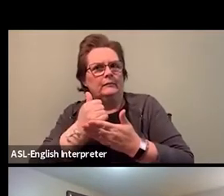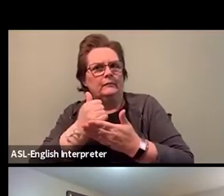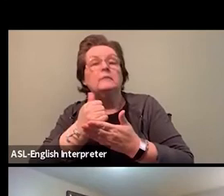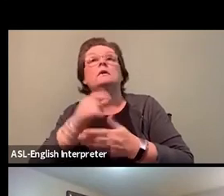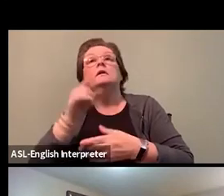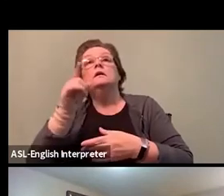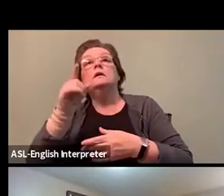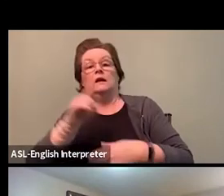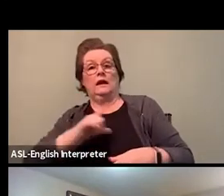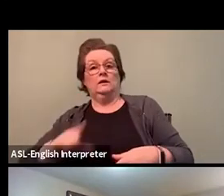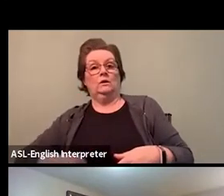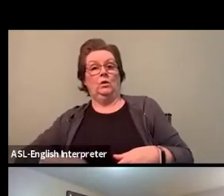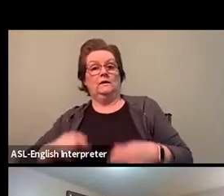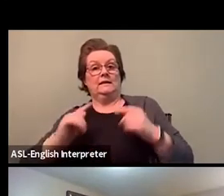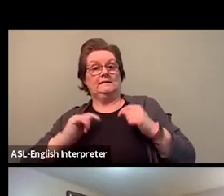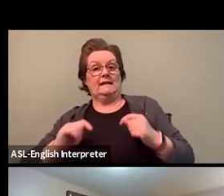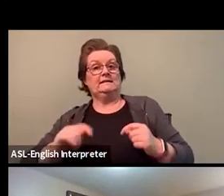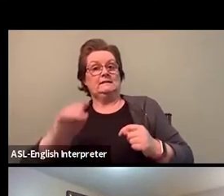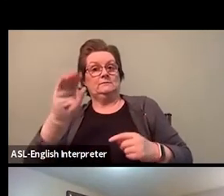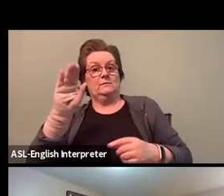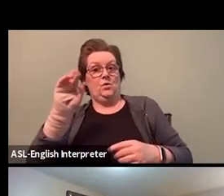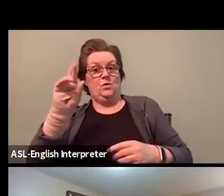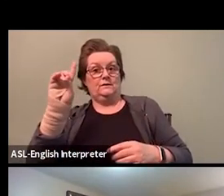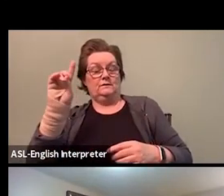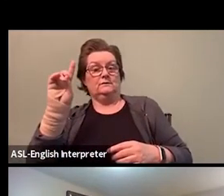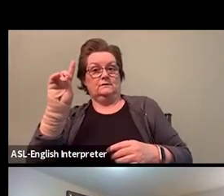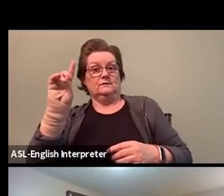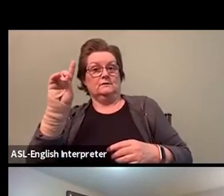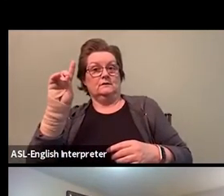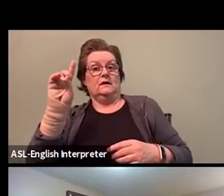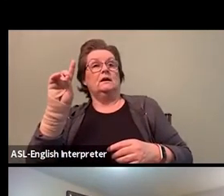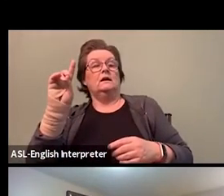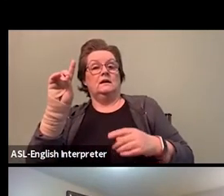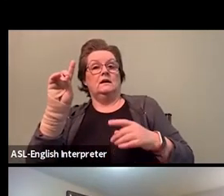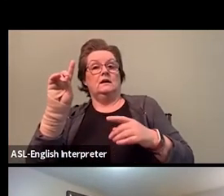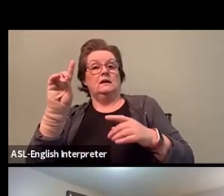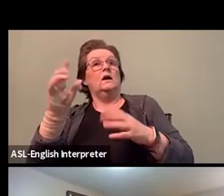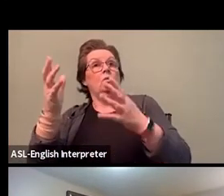because Doug Ford has decidedly not filled vacancies